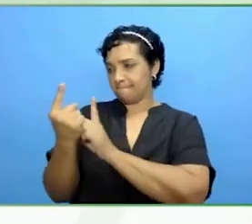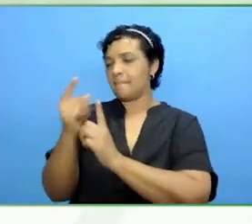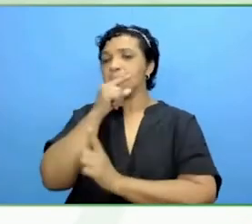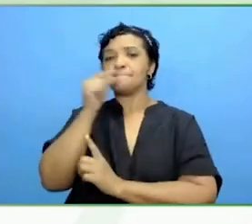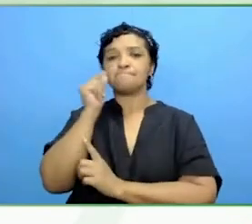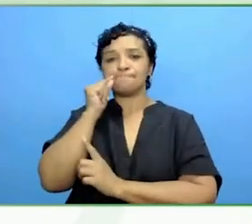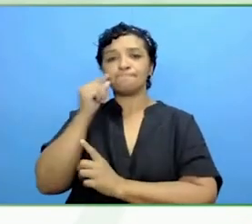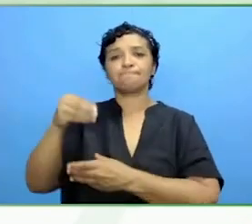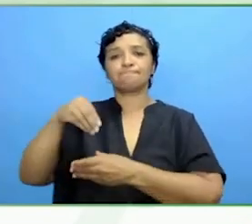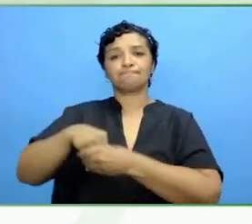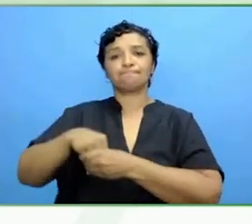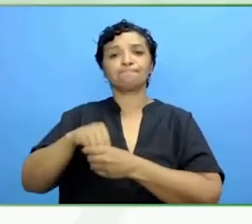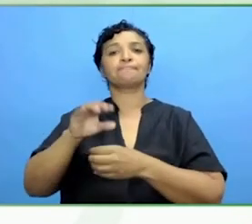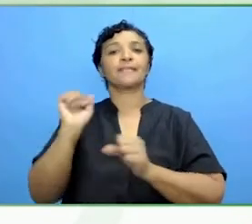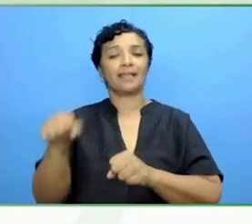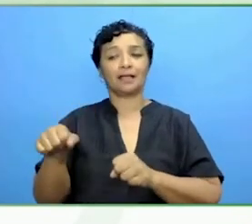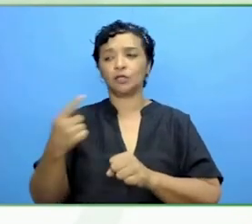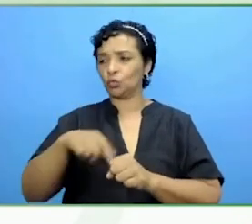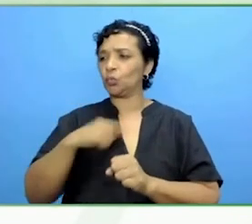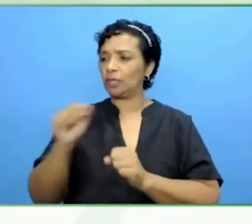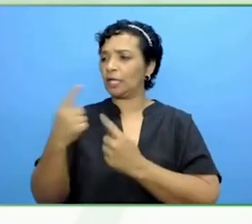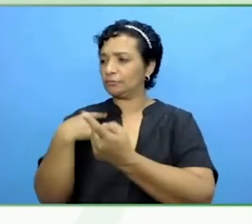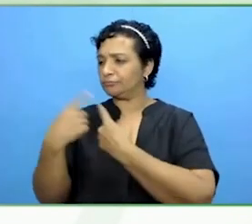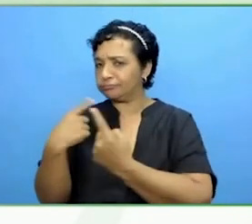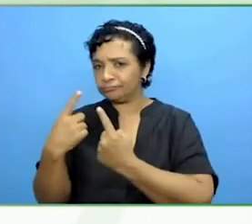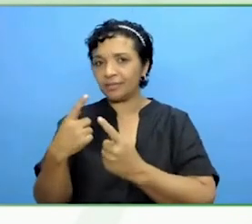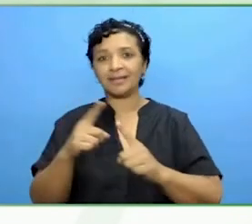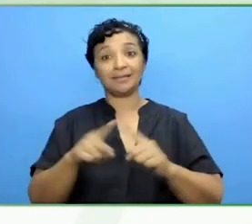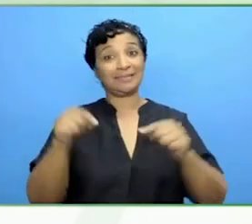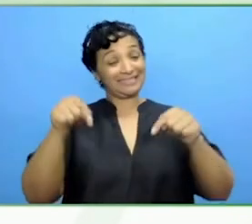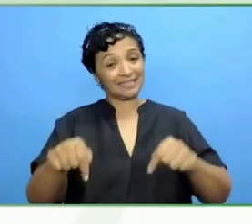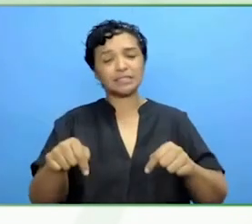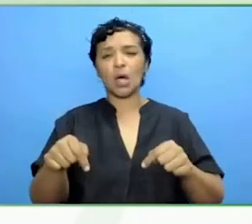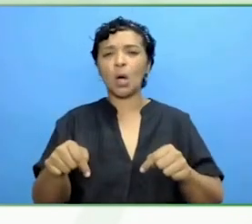anonymously but that is about grabbing a coffee, a beer, and I'm